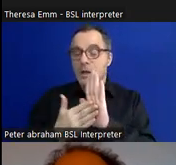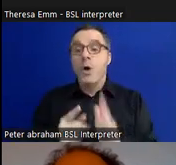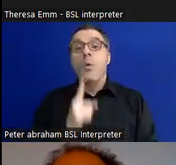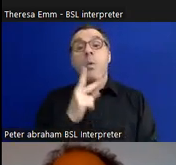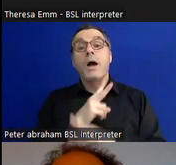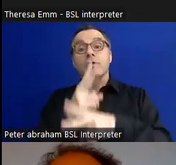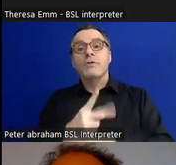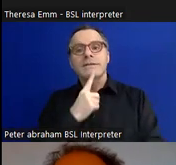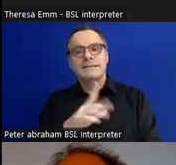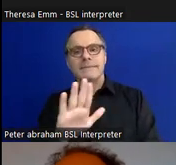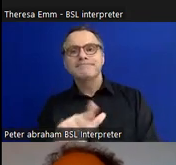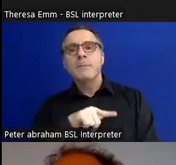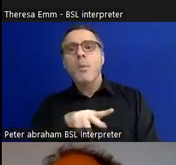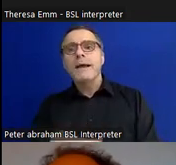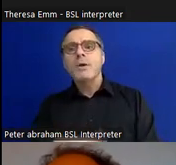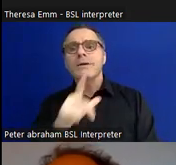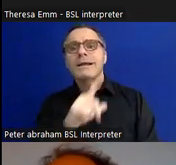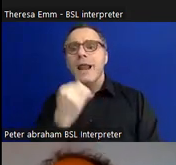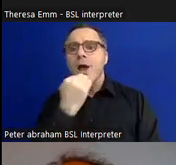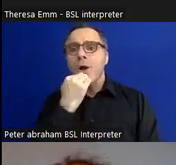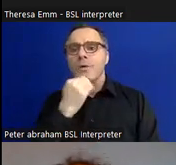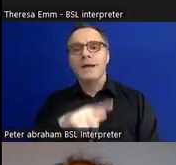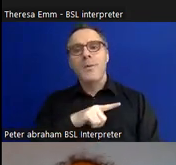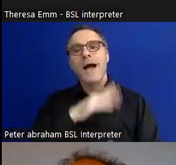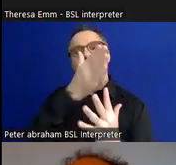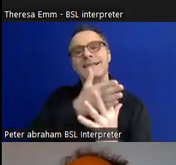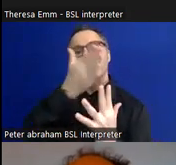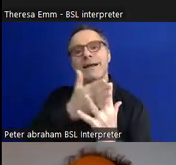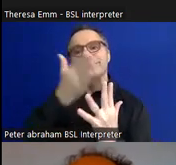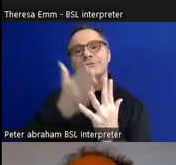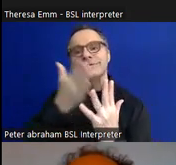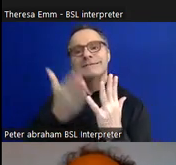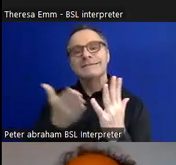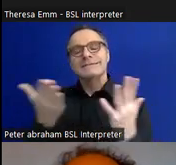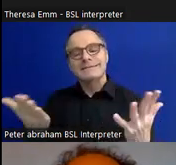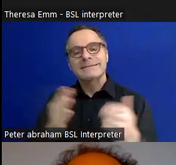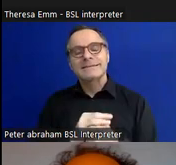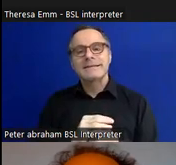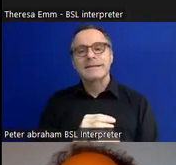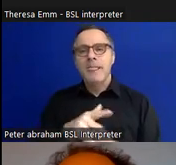the colour-coding to just differentiate sections because it's quite a busy show,